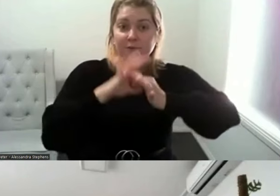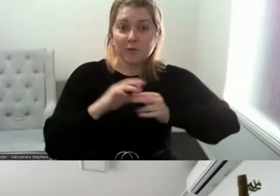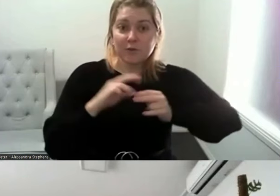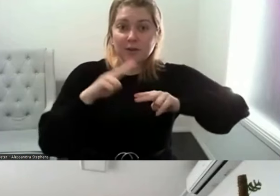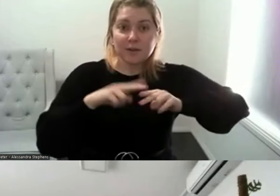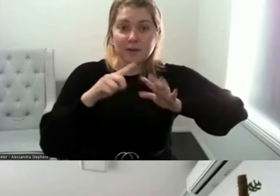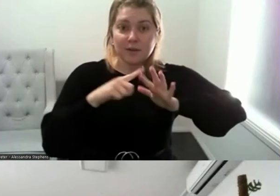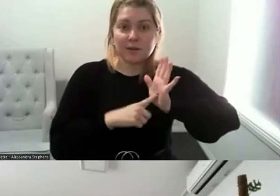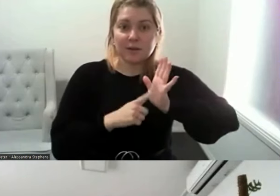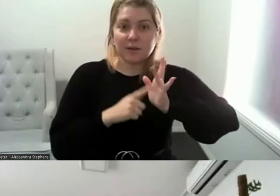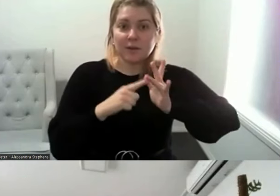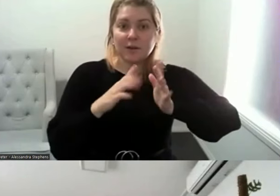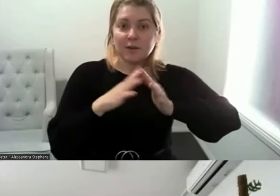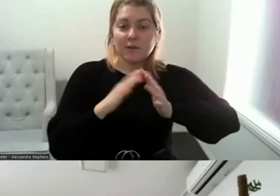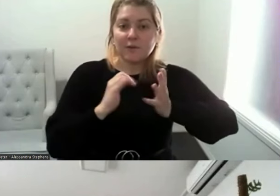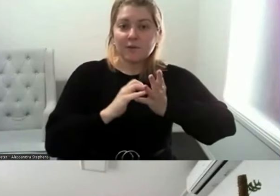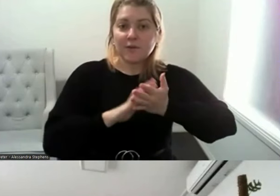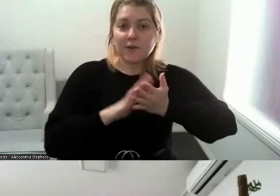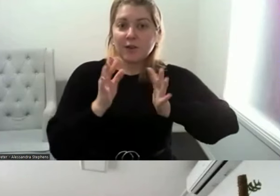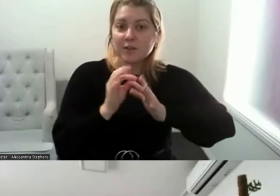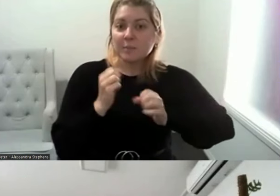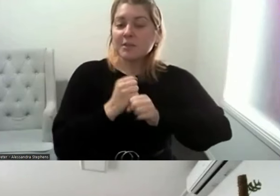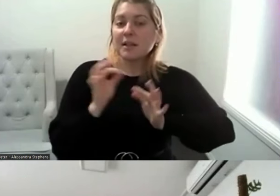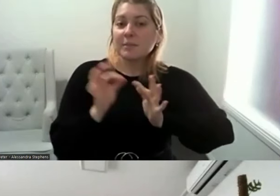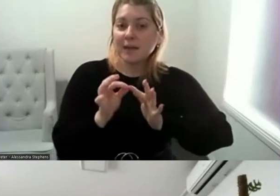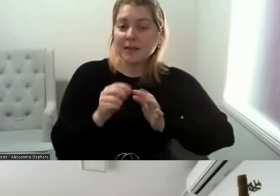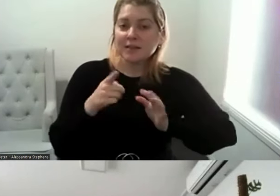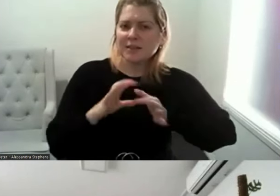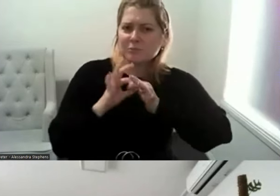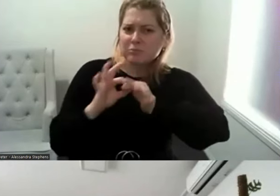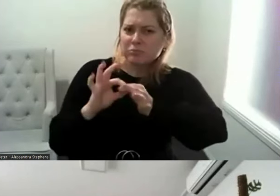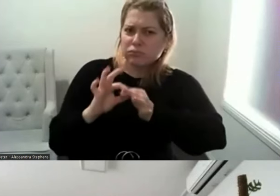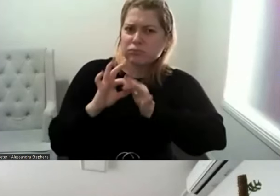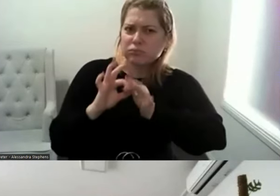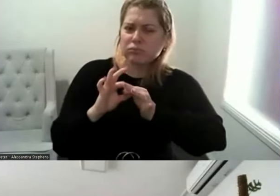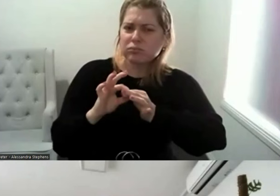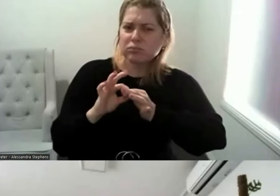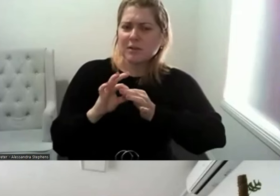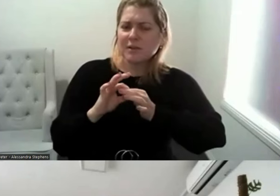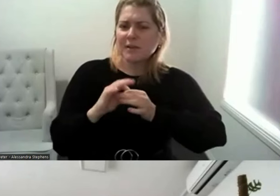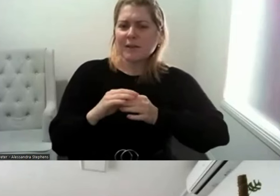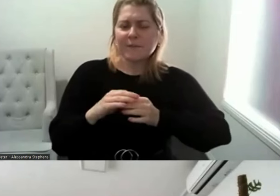And Karishma has a great connection with community and participates actively in local events.